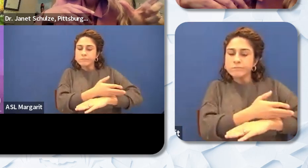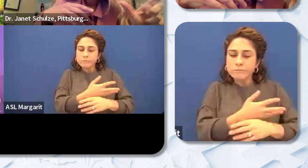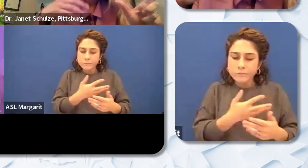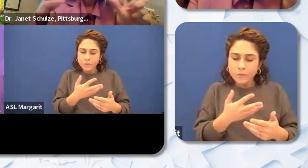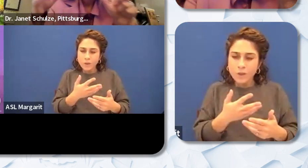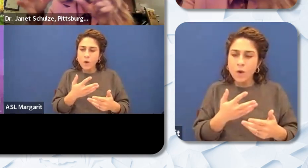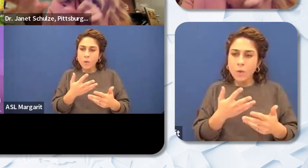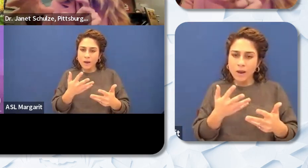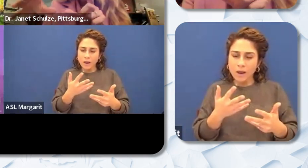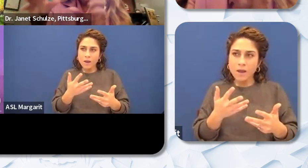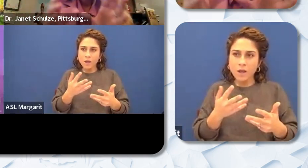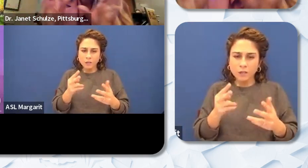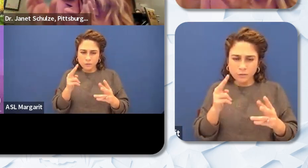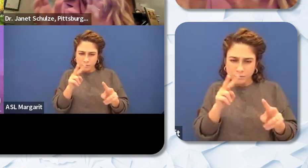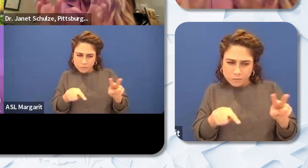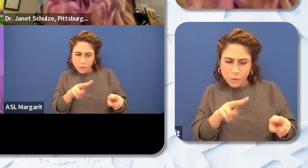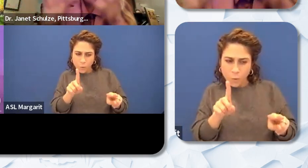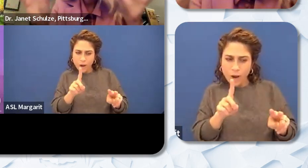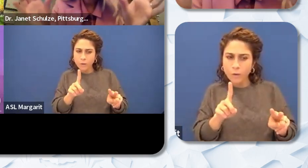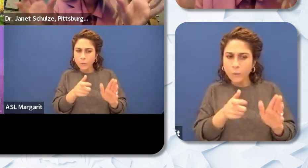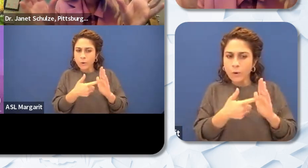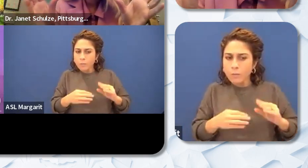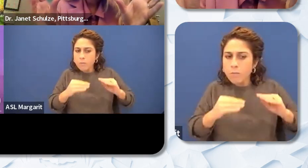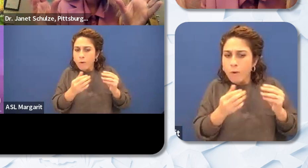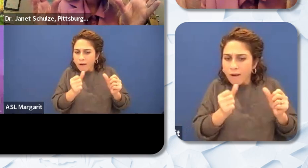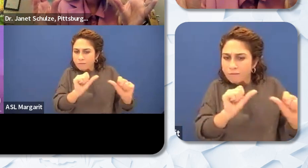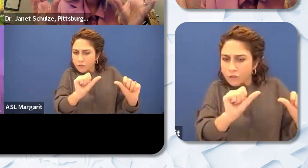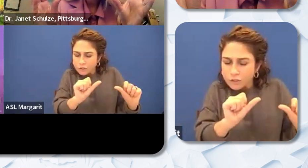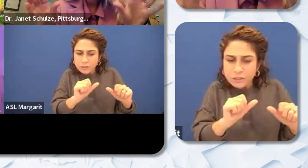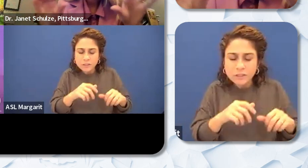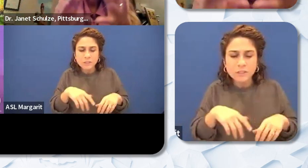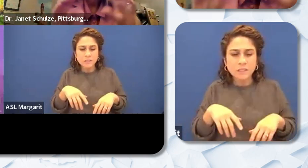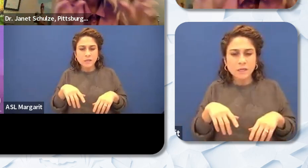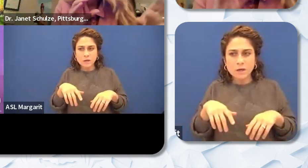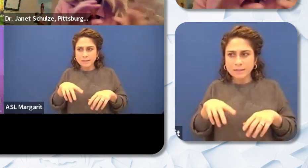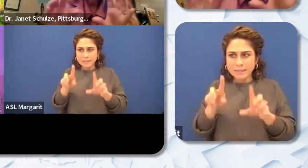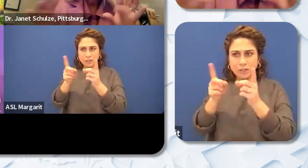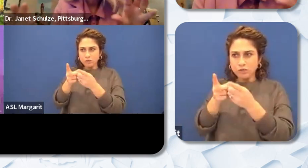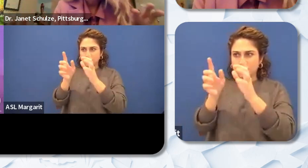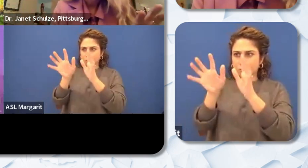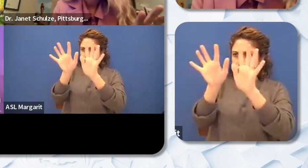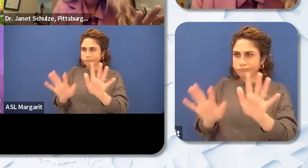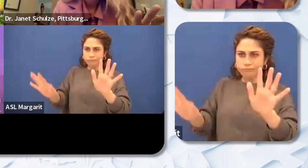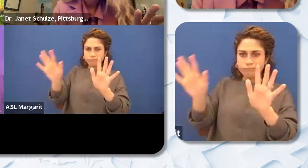more efforts? What how are we looking across as a whole district? And then also at individual school